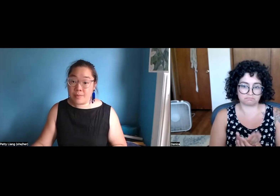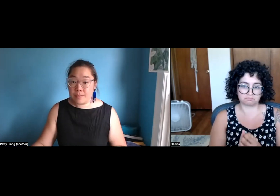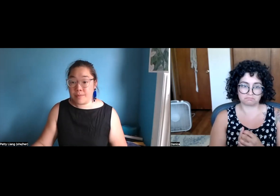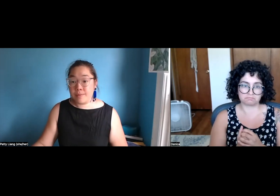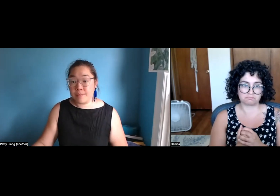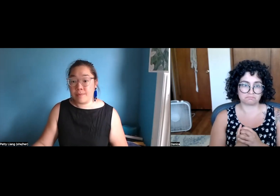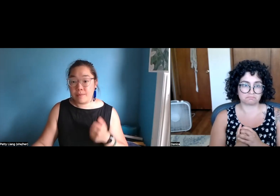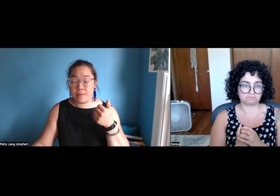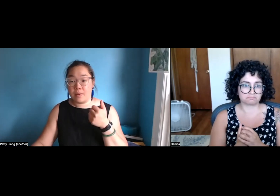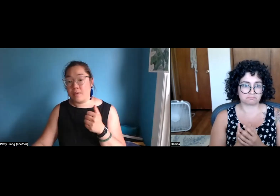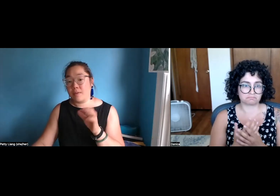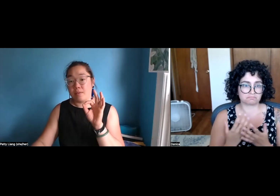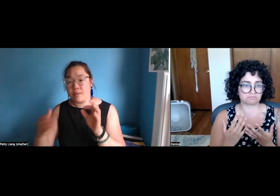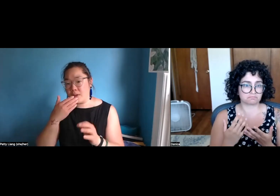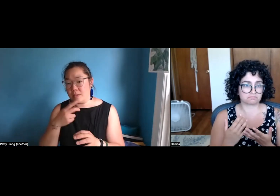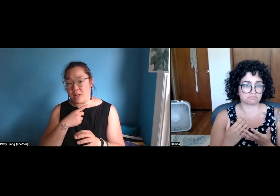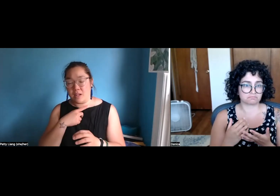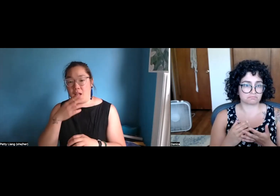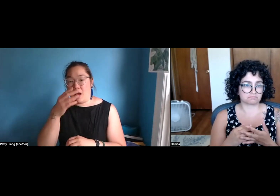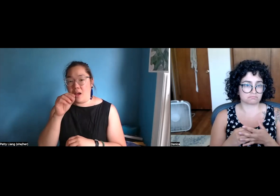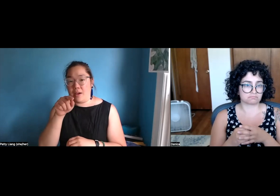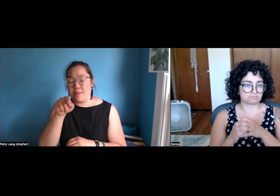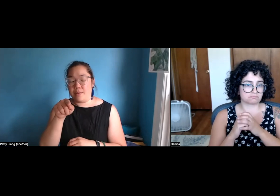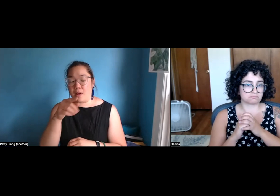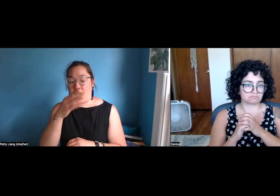But otherwise contact us. I think you covered it.